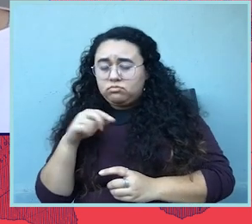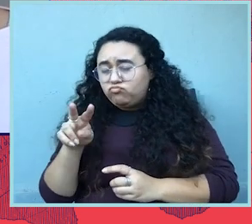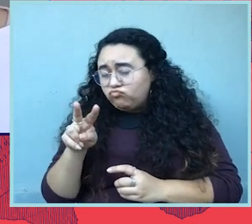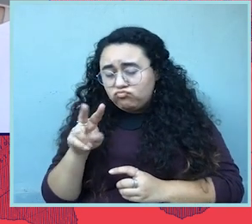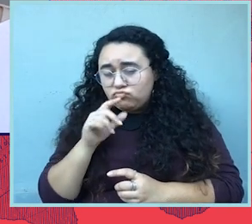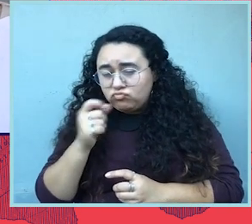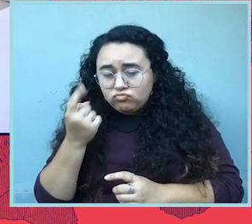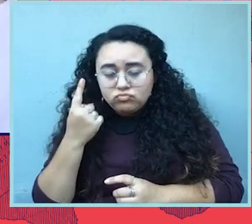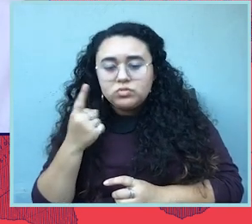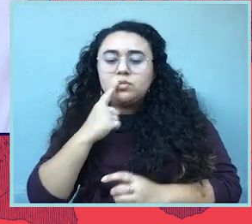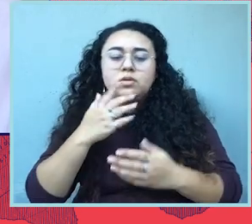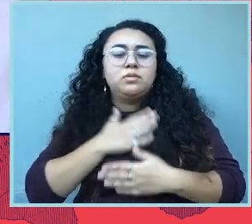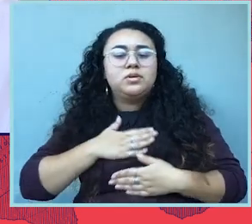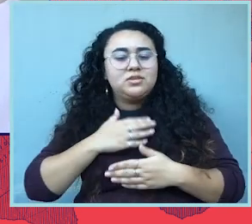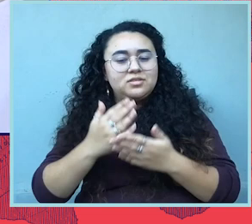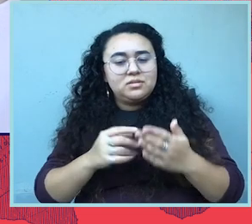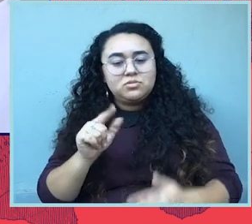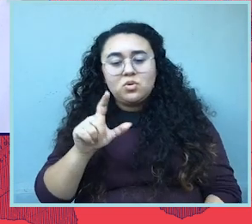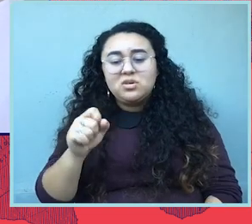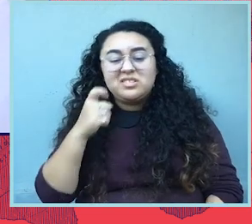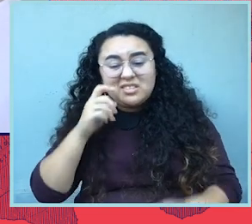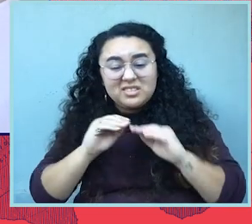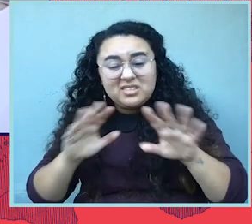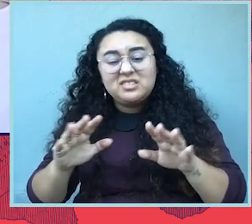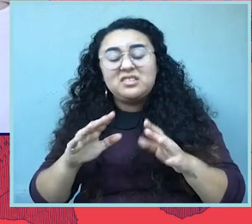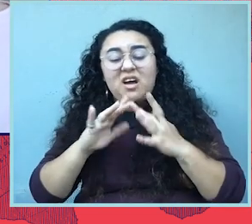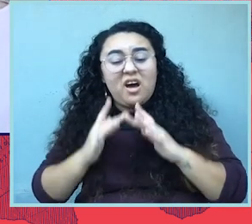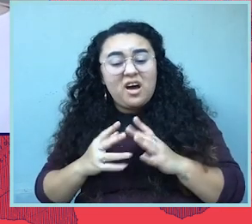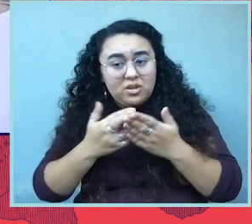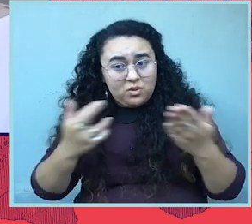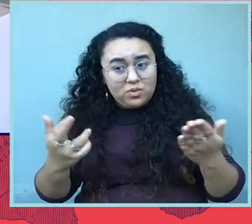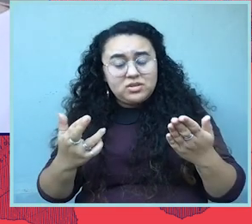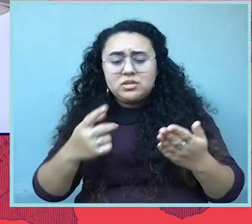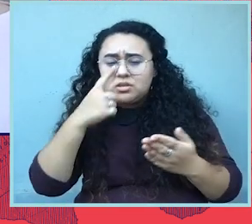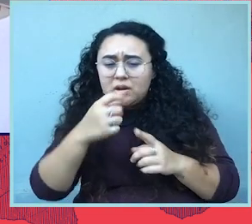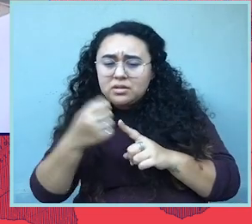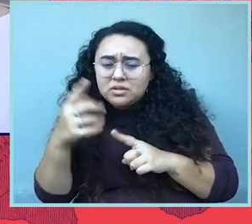So, I really appreciate some of the tools that have just come out, some of these digital resources.